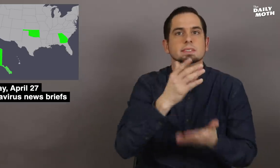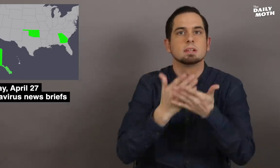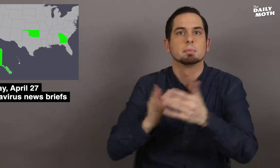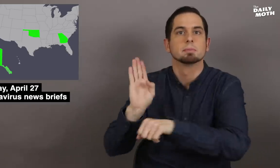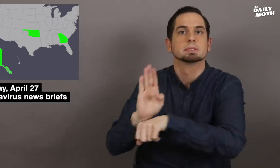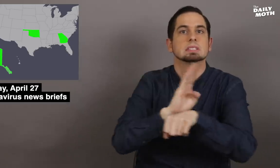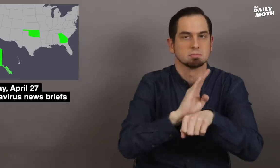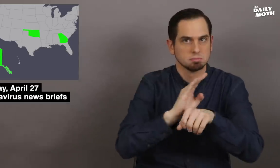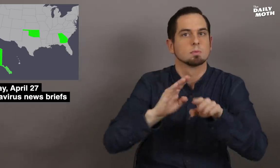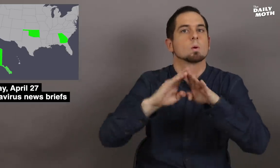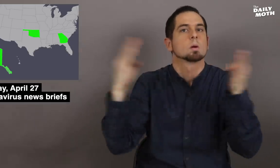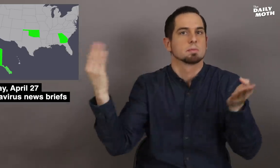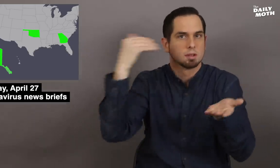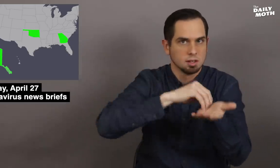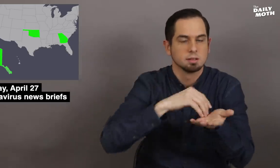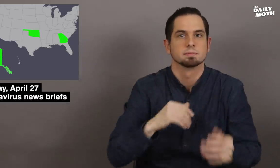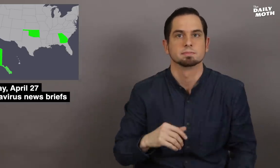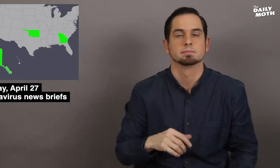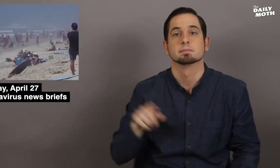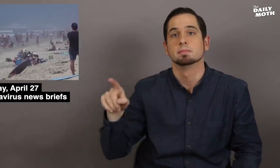some businesses to reopen.